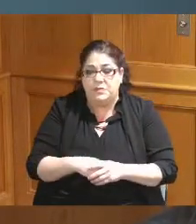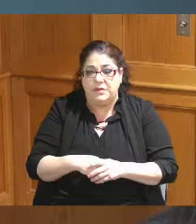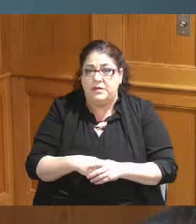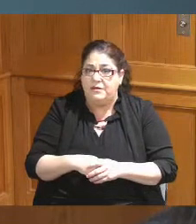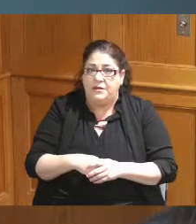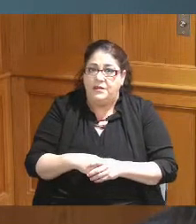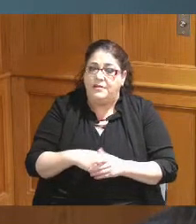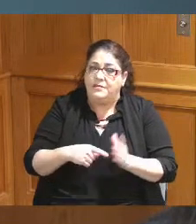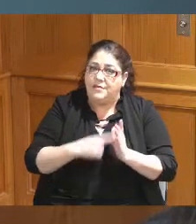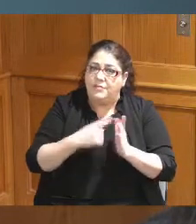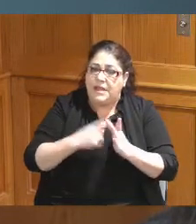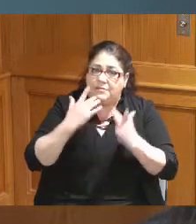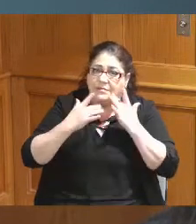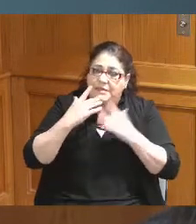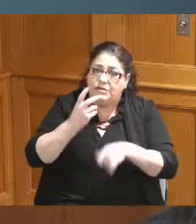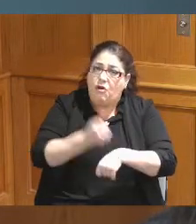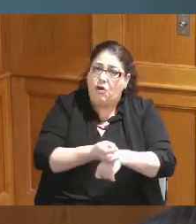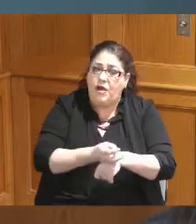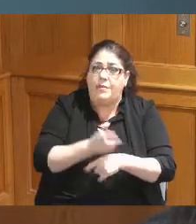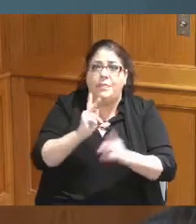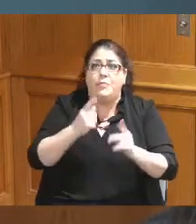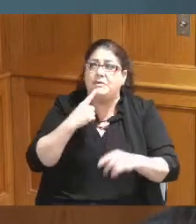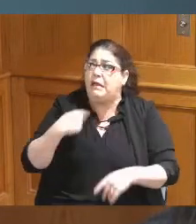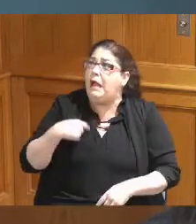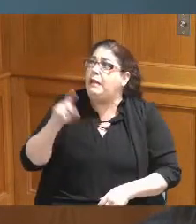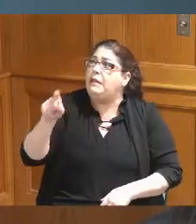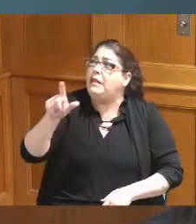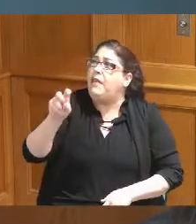hard sometimes because people say well I need a levy and then you see all this development